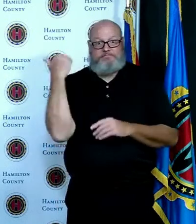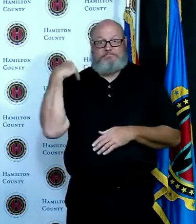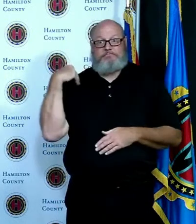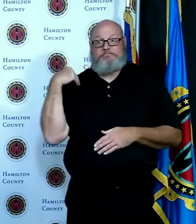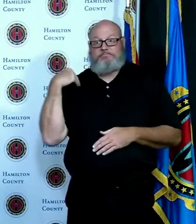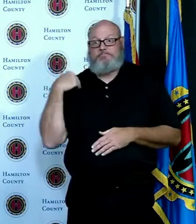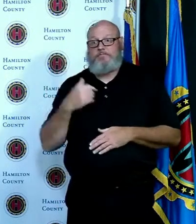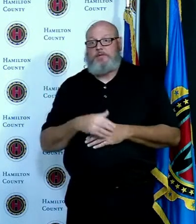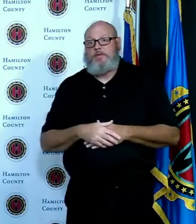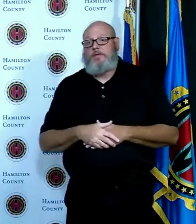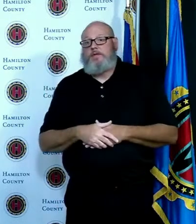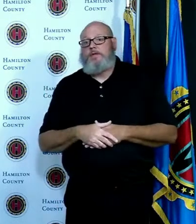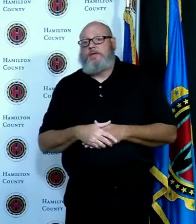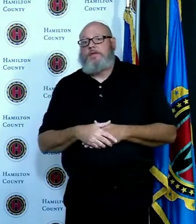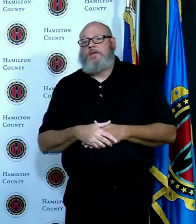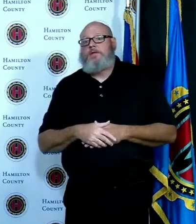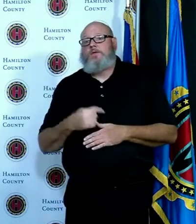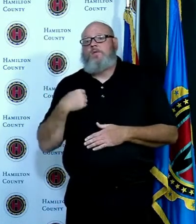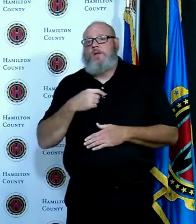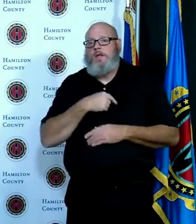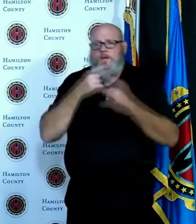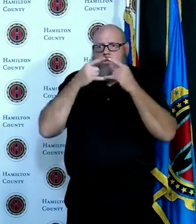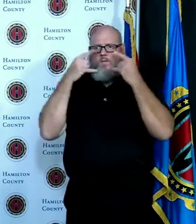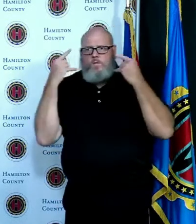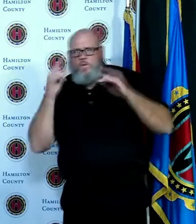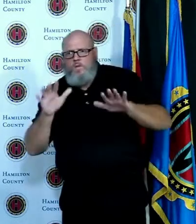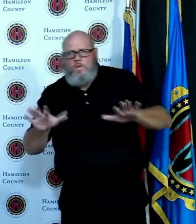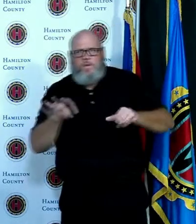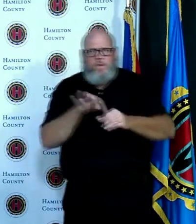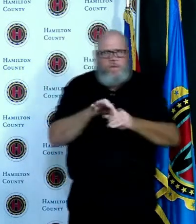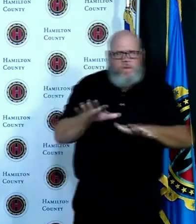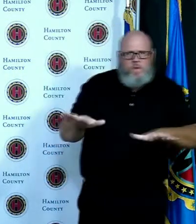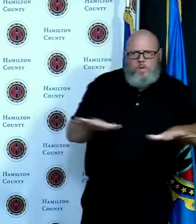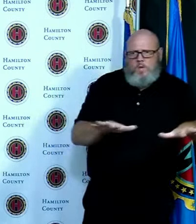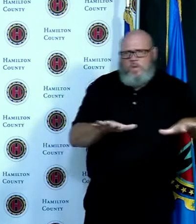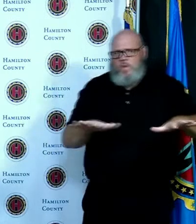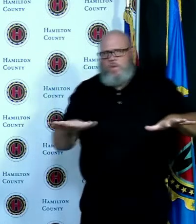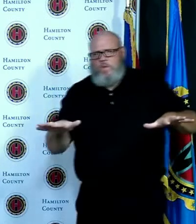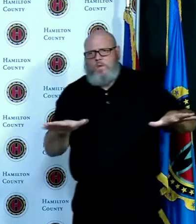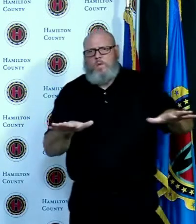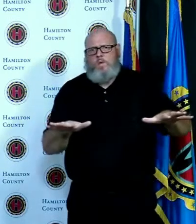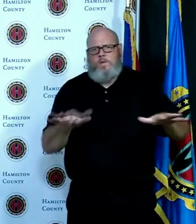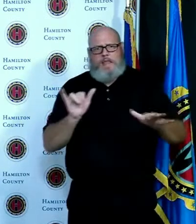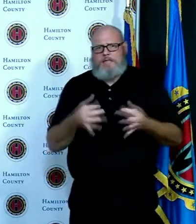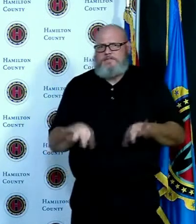just reminding us that we've got an election next week on Tuesday and reminding people of how to do